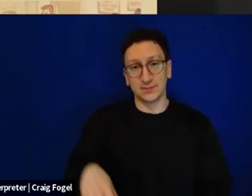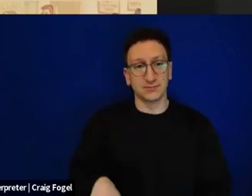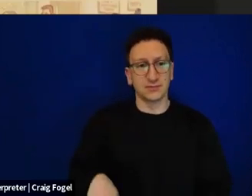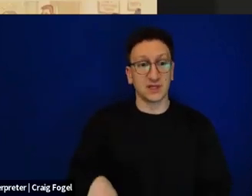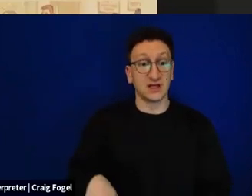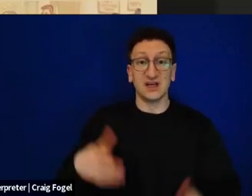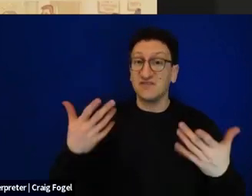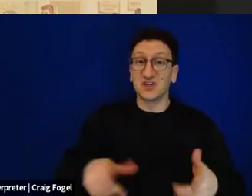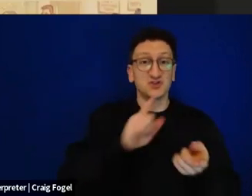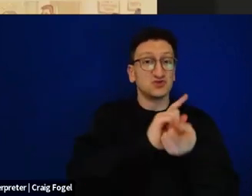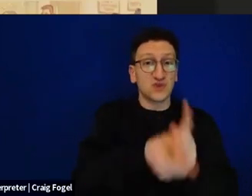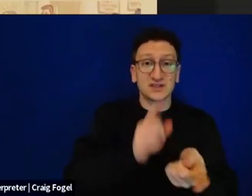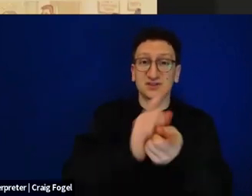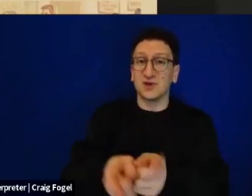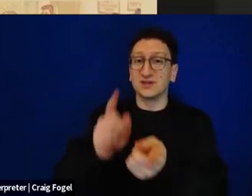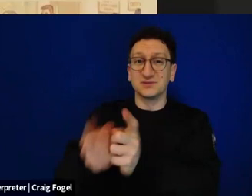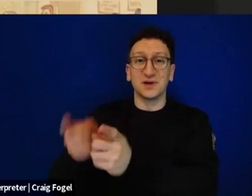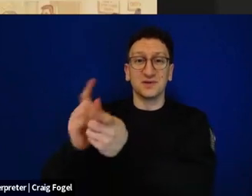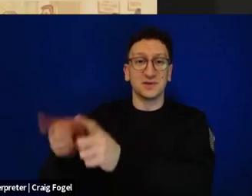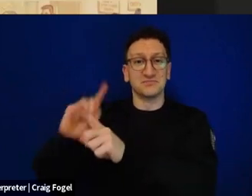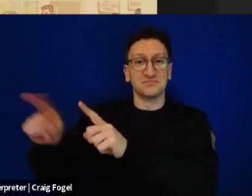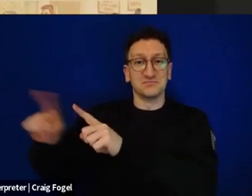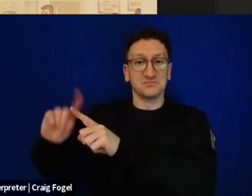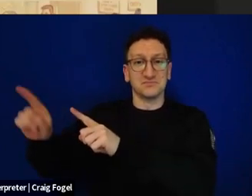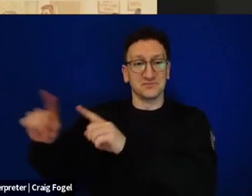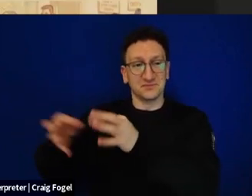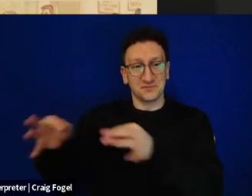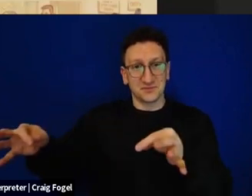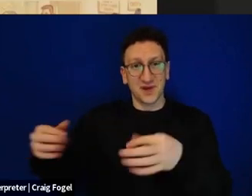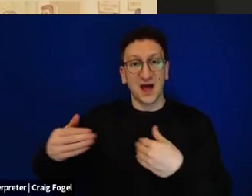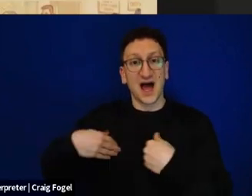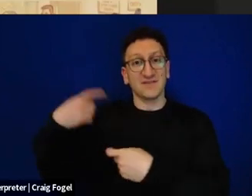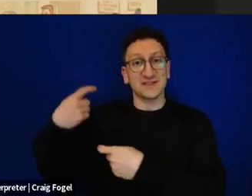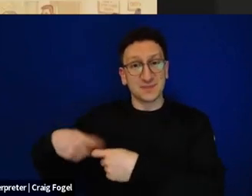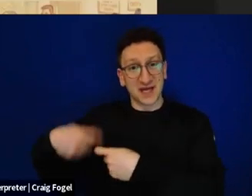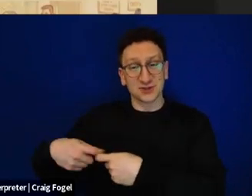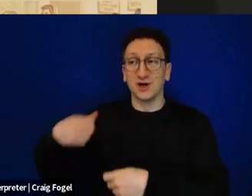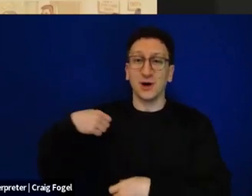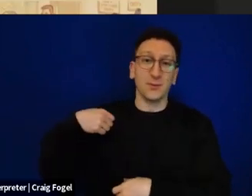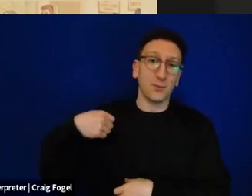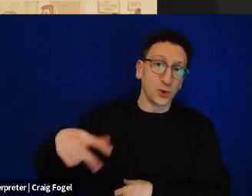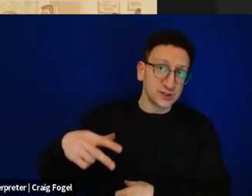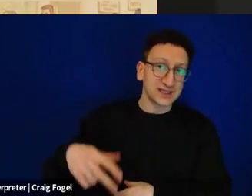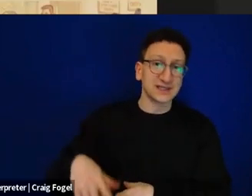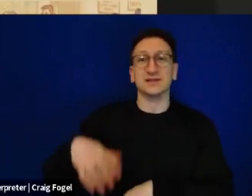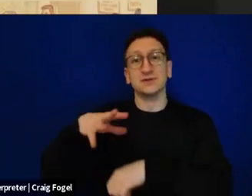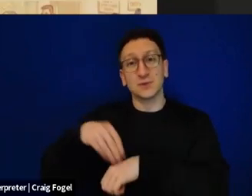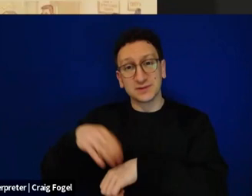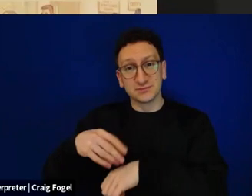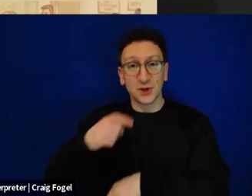This is a copy of the Spanish edition, but there's also an edition in Portuguese and Swedish and Ukrainian. We'll talk about that as well.